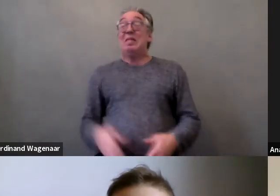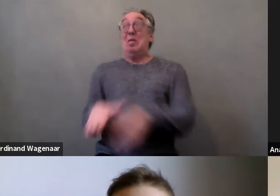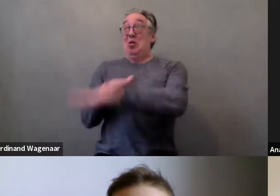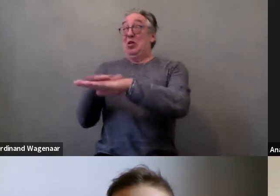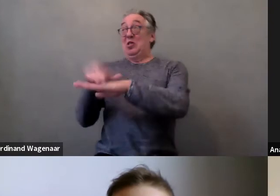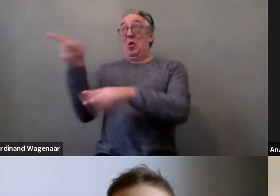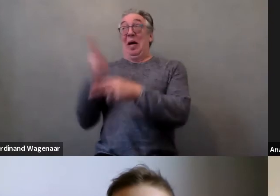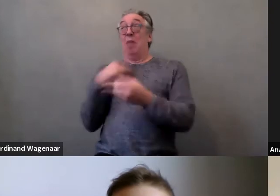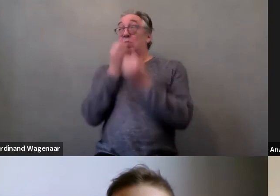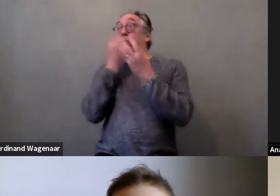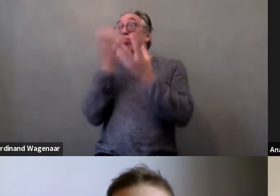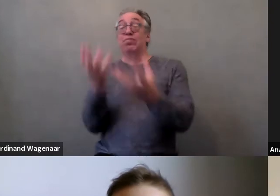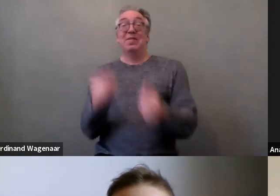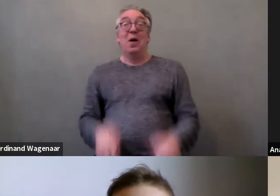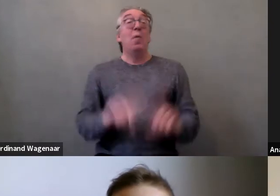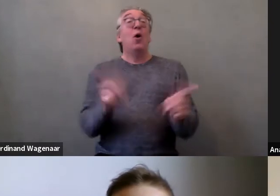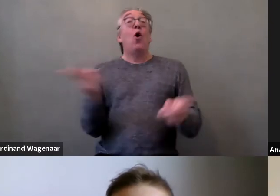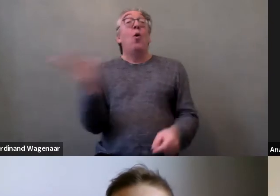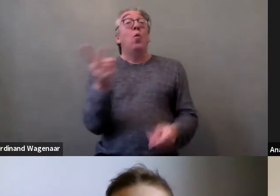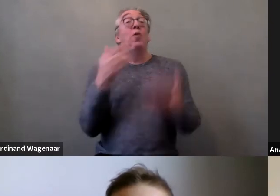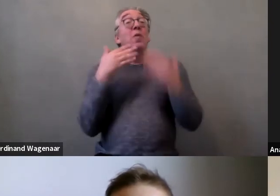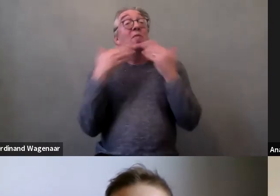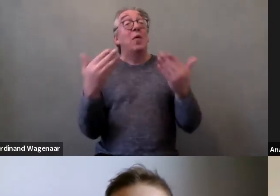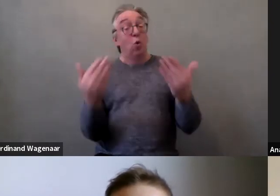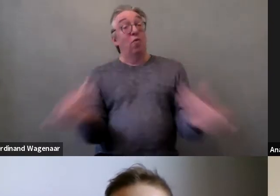Thank you very much to both of you for coming and joining us.